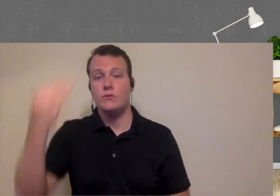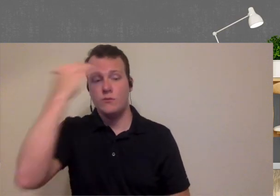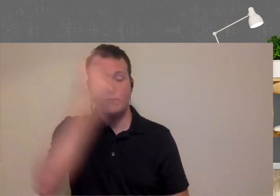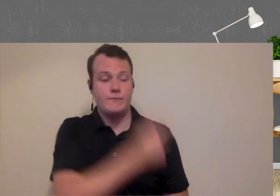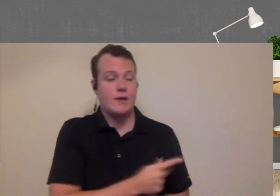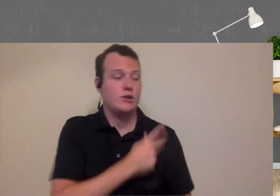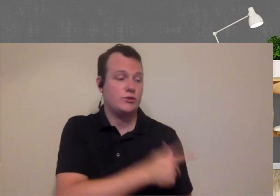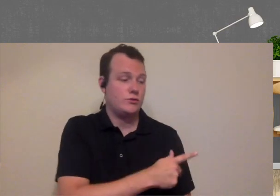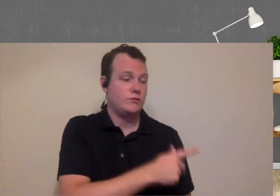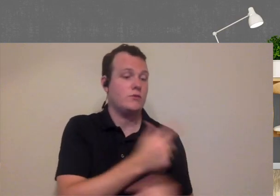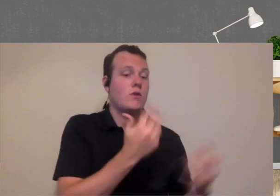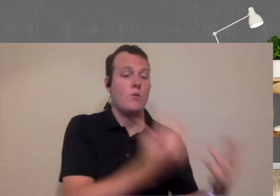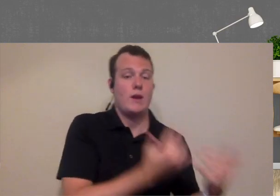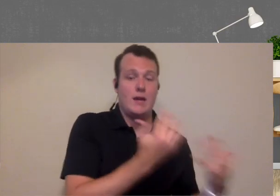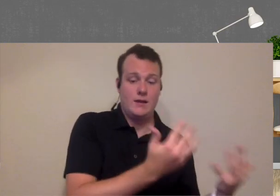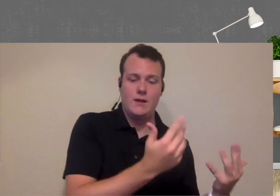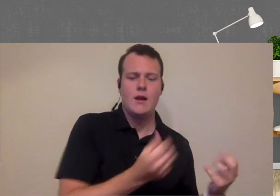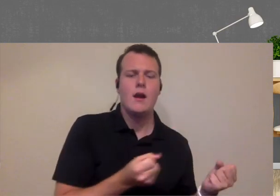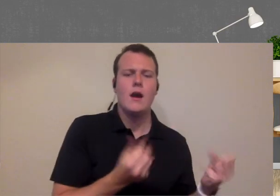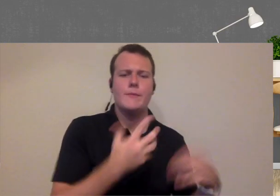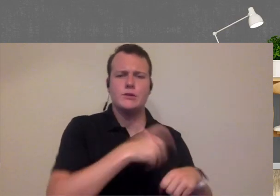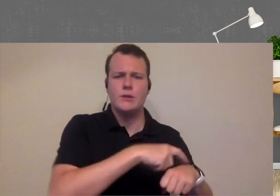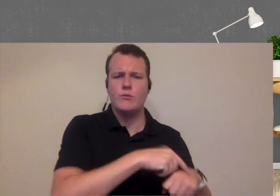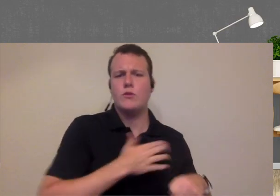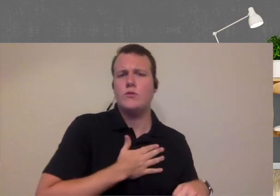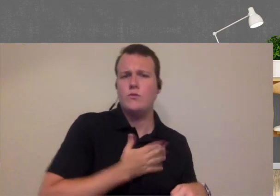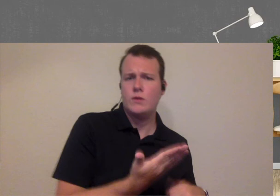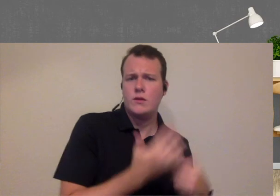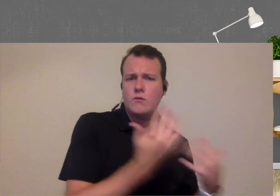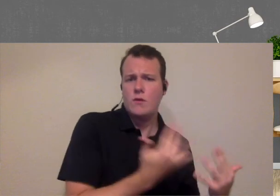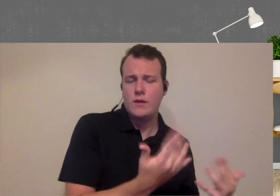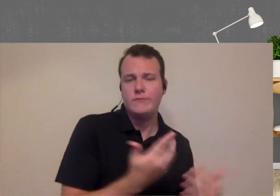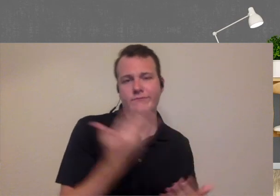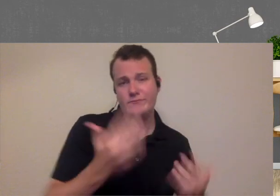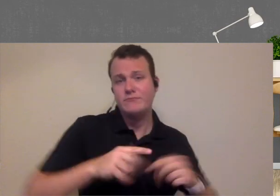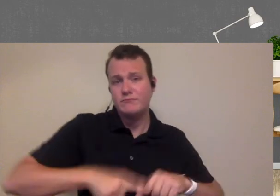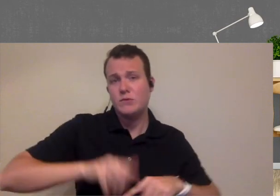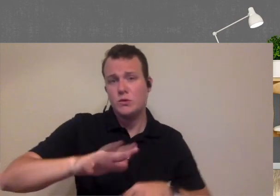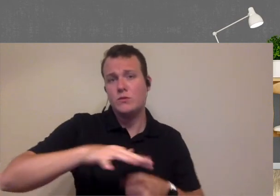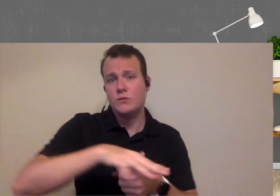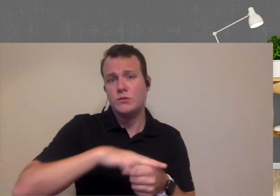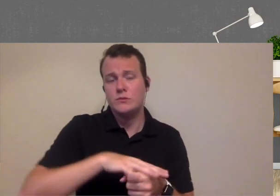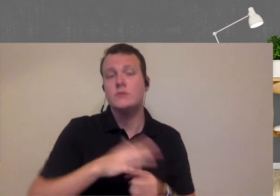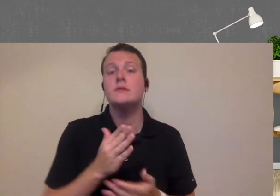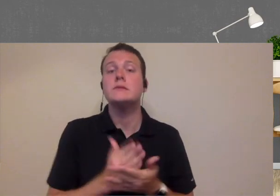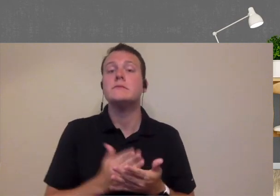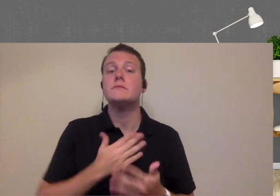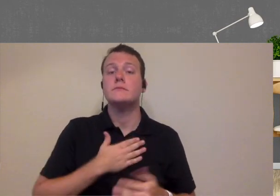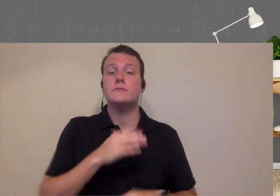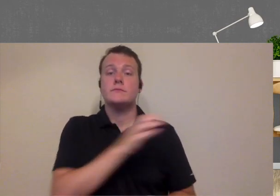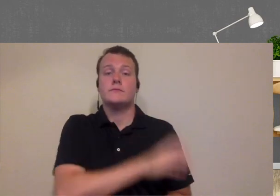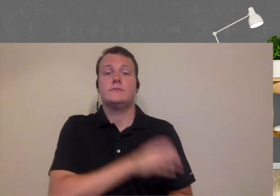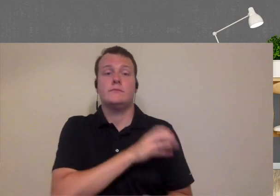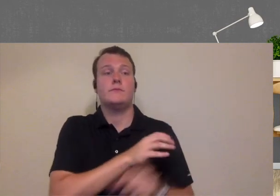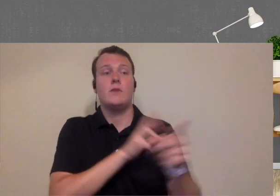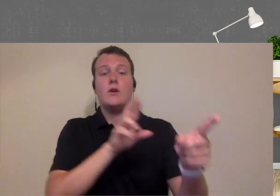you want patients waiting and how long our patients willing to wait and that might depend on where your location is you know some of my clinics that are in